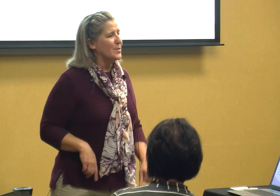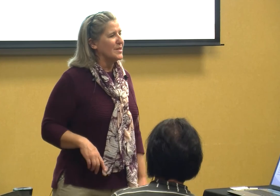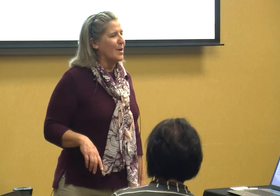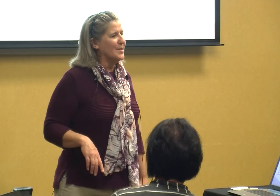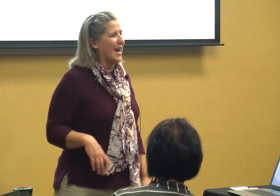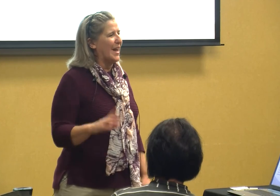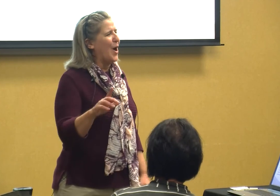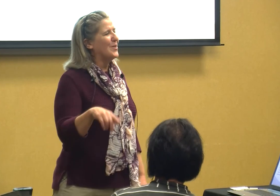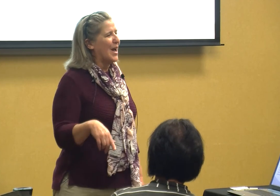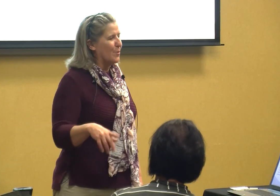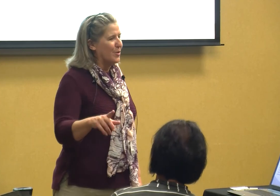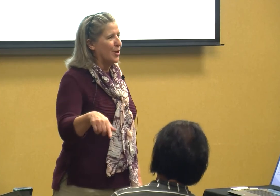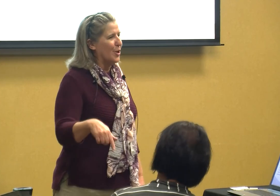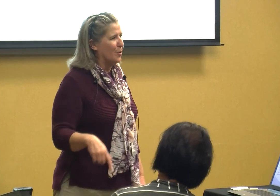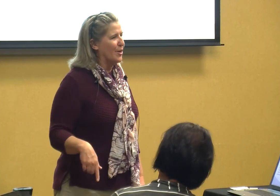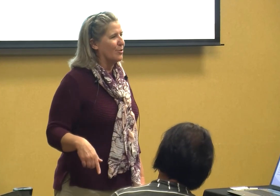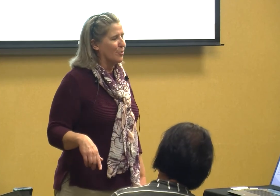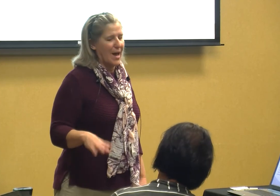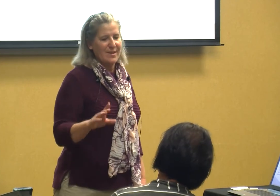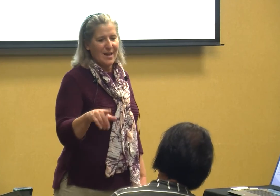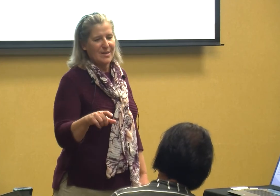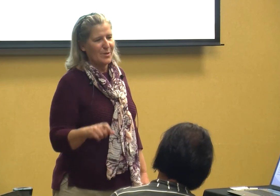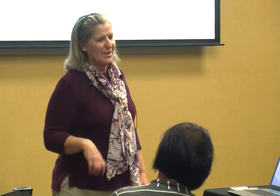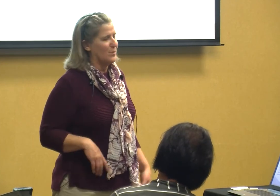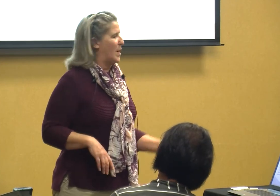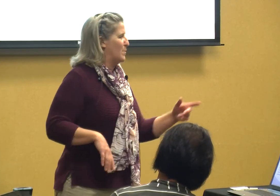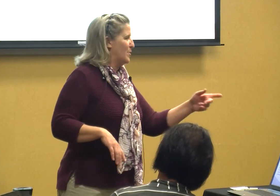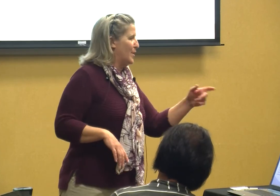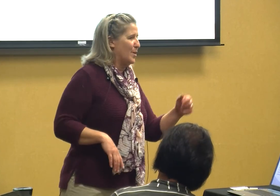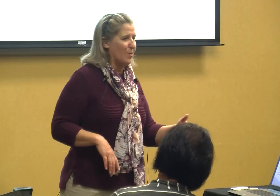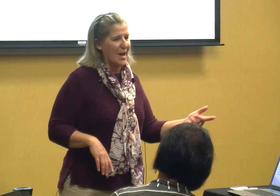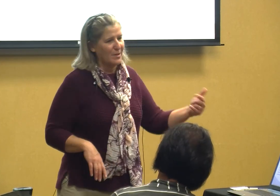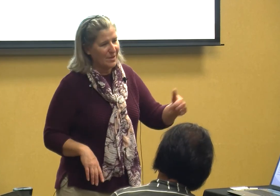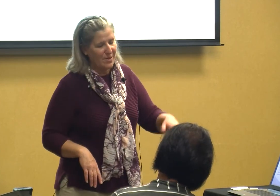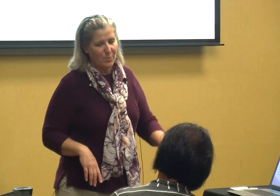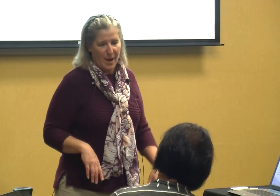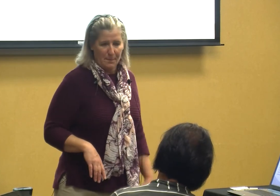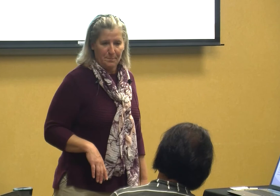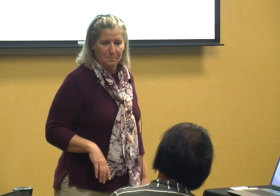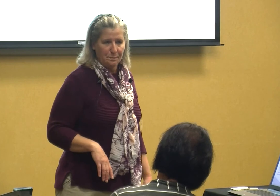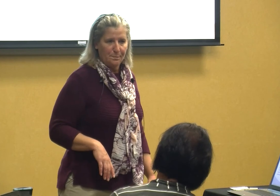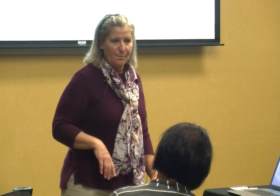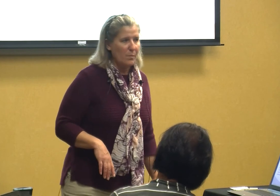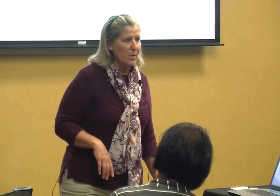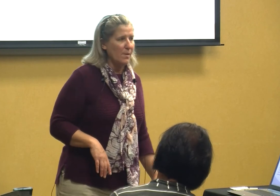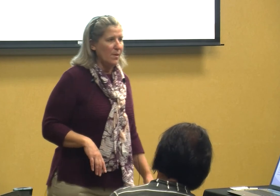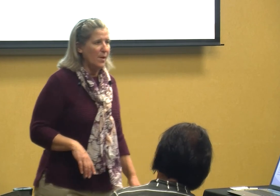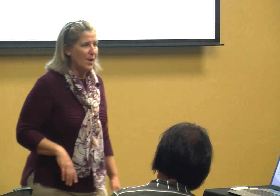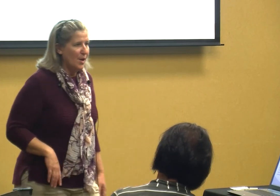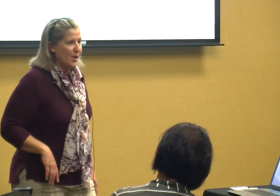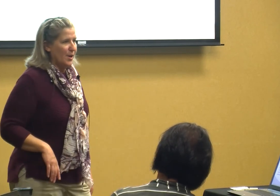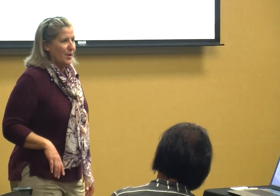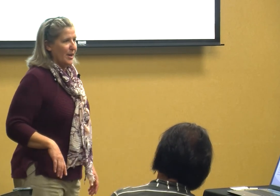associate oh yeah with you thunder thighs I do it this way with you I do it this way you know